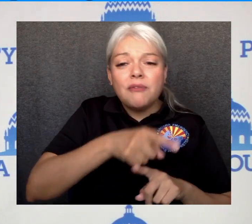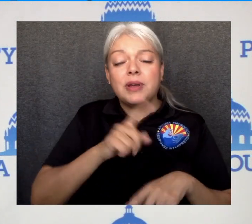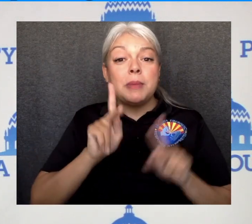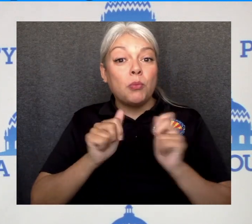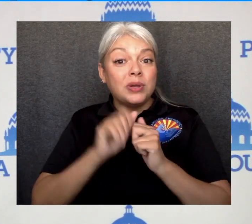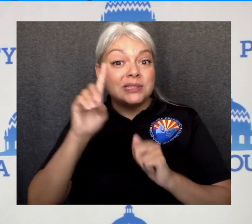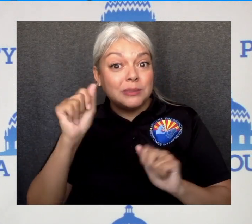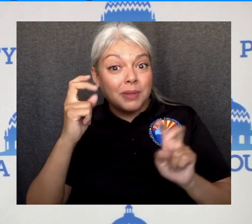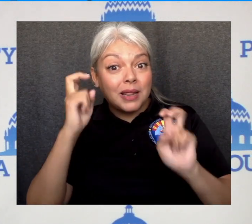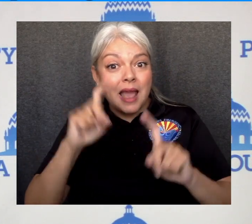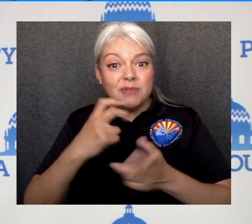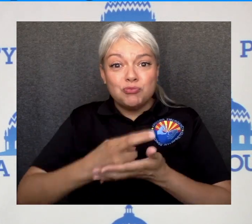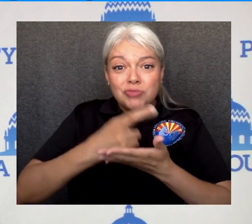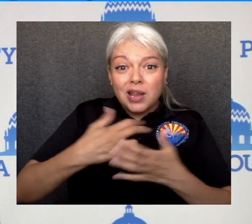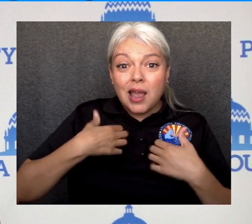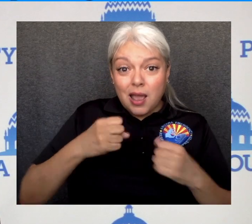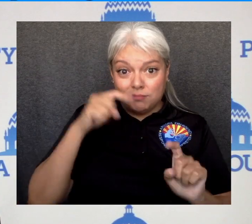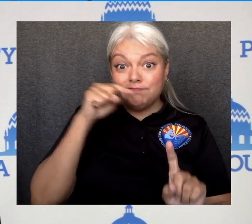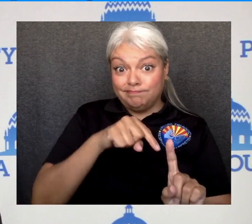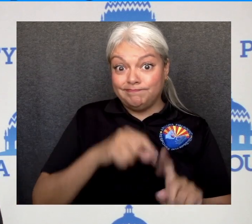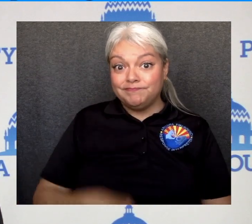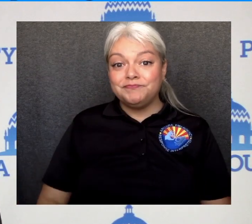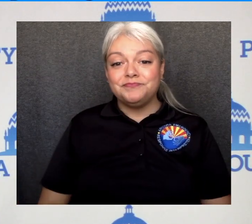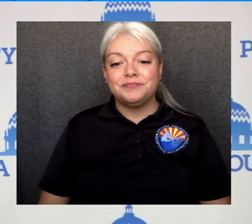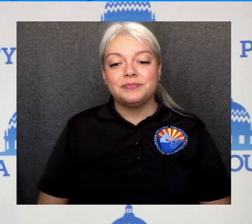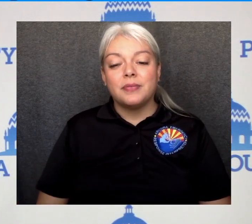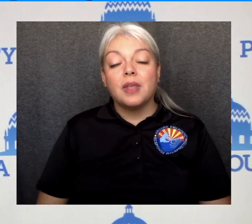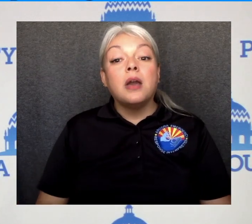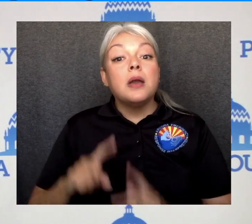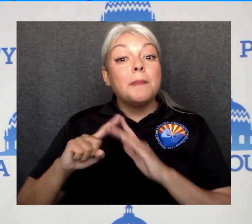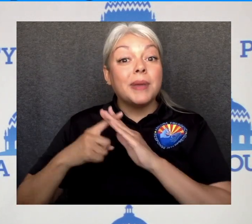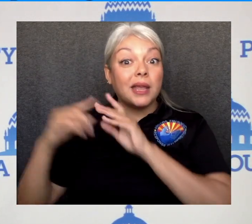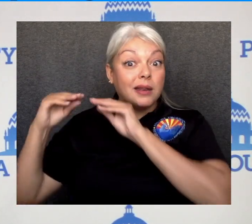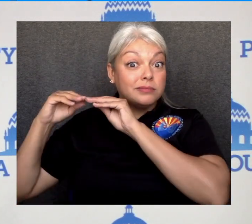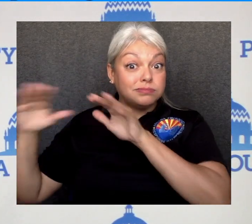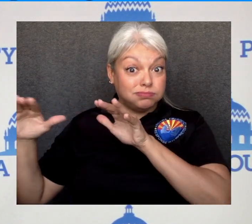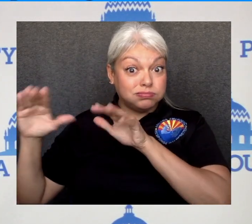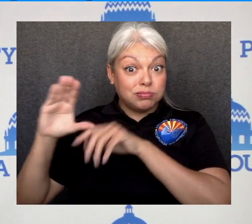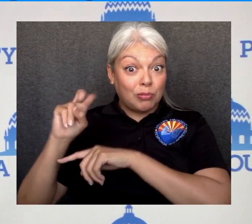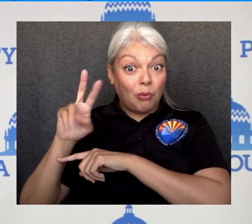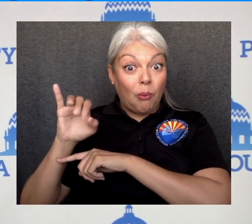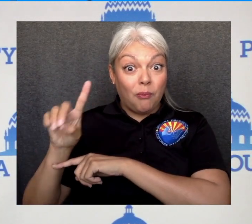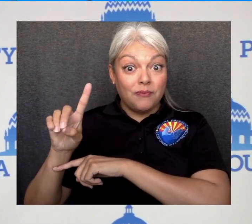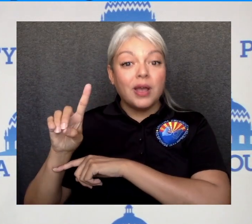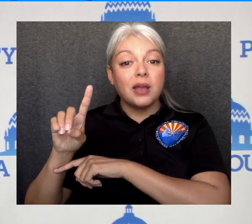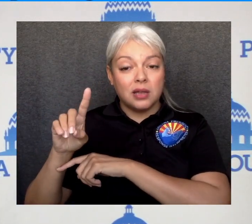long-term care centers and we had a high rate of transmission in these centers.